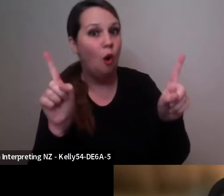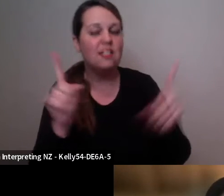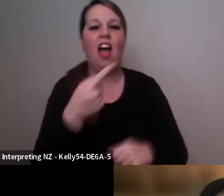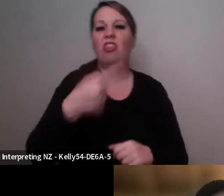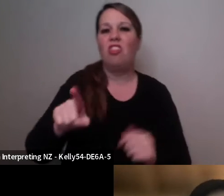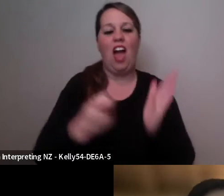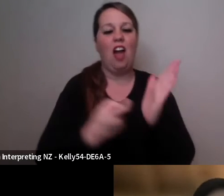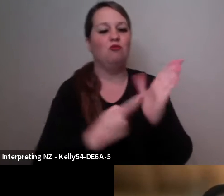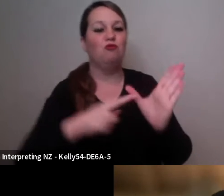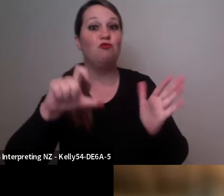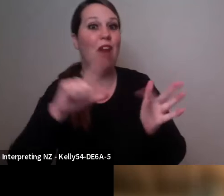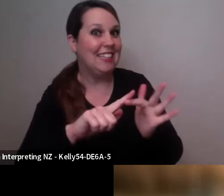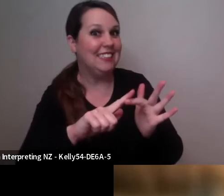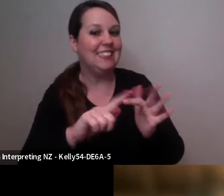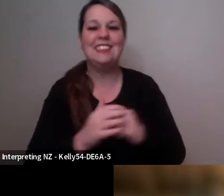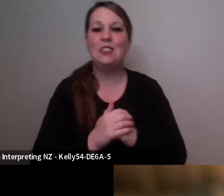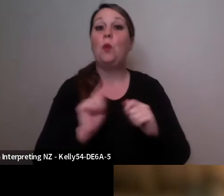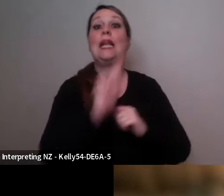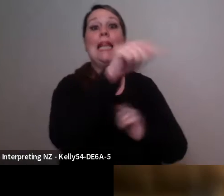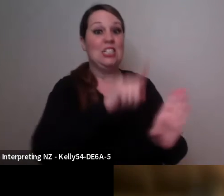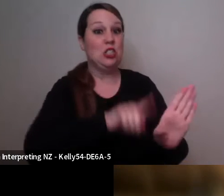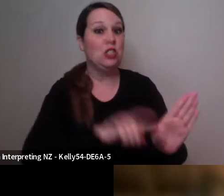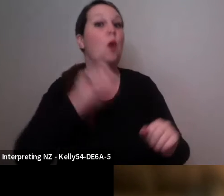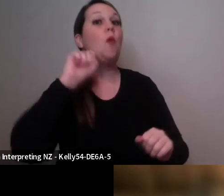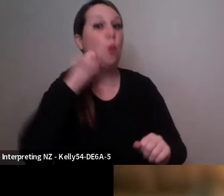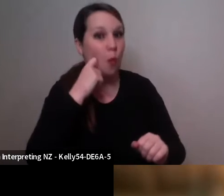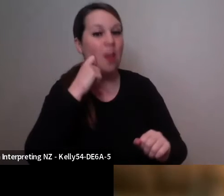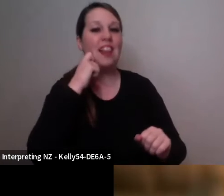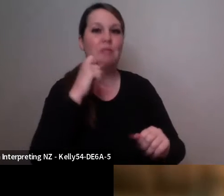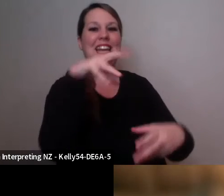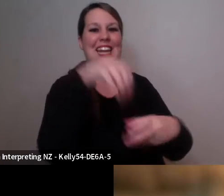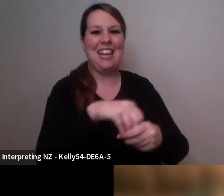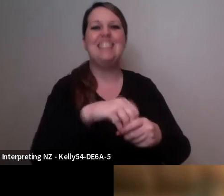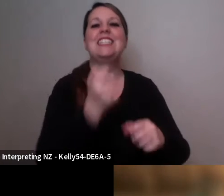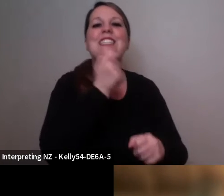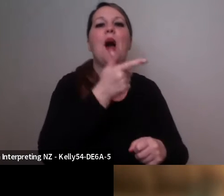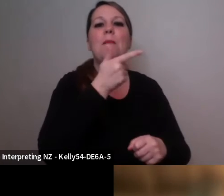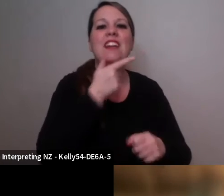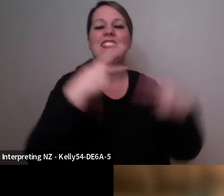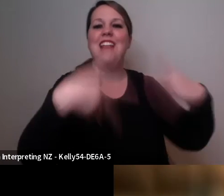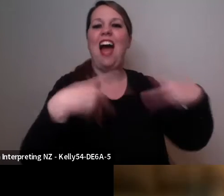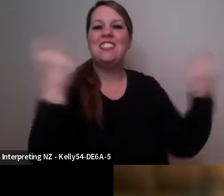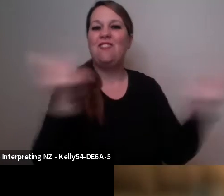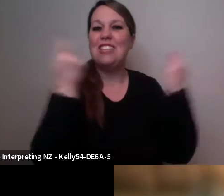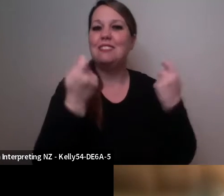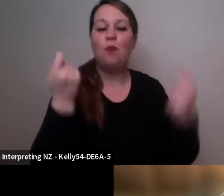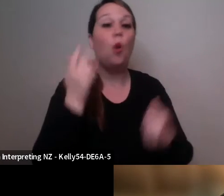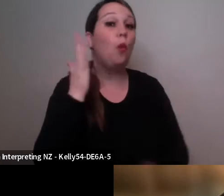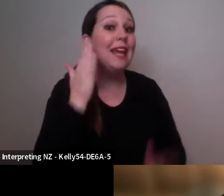so it will Premiere next year at Dublin Dance Festival in May and uh the concept behind the